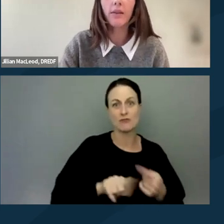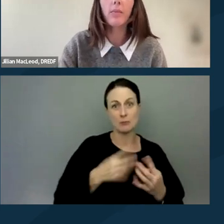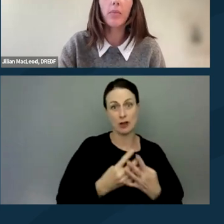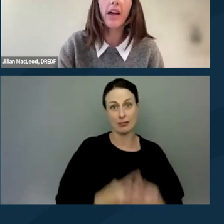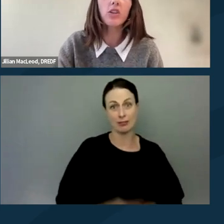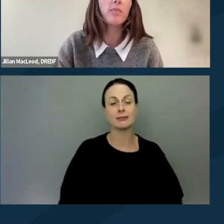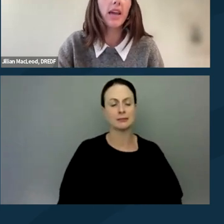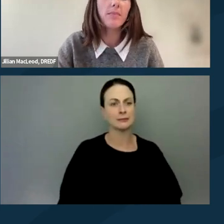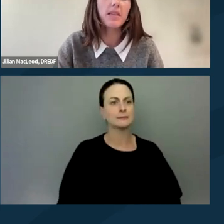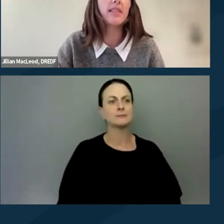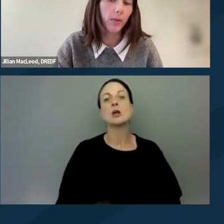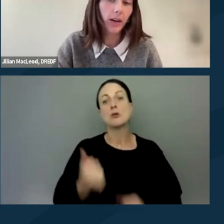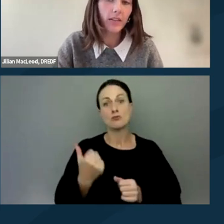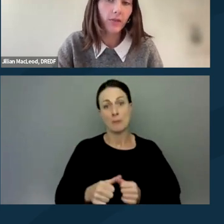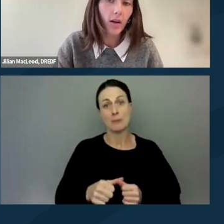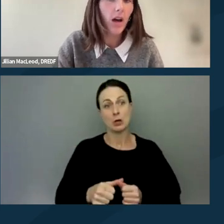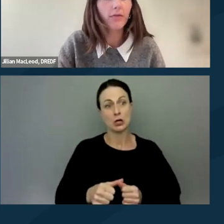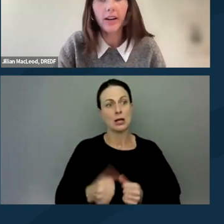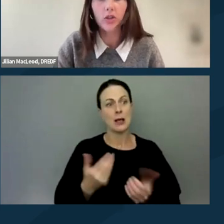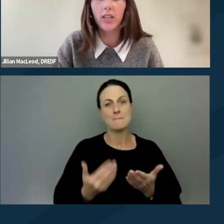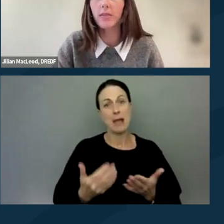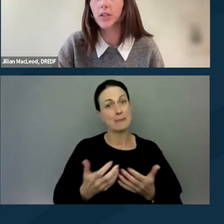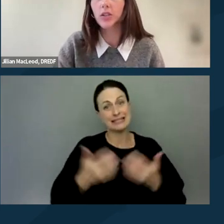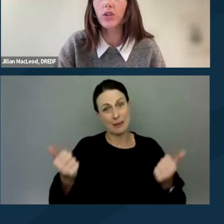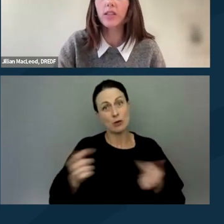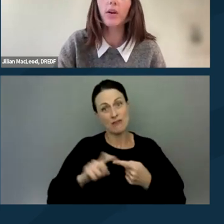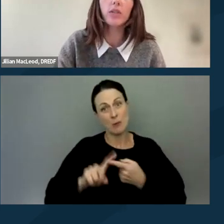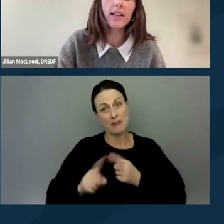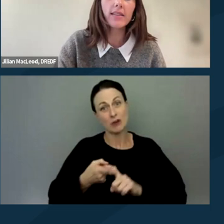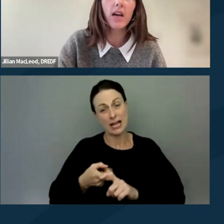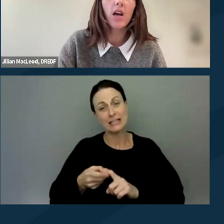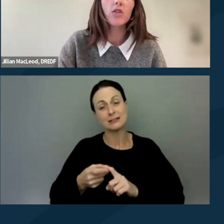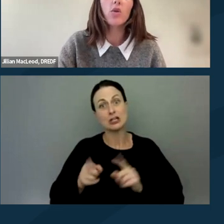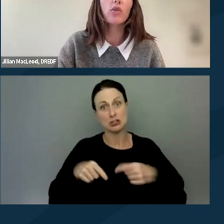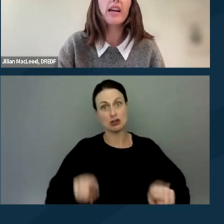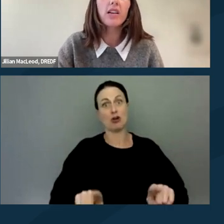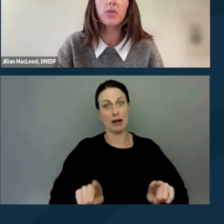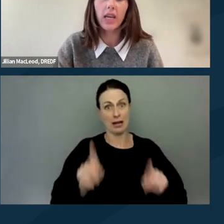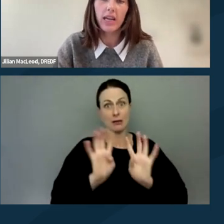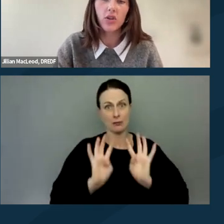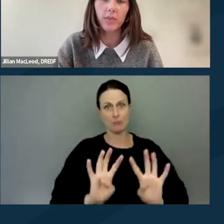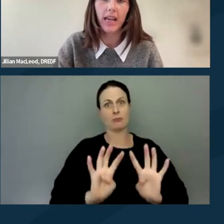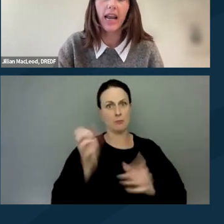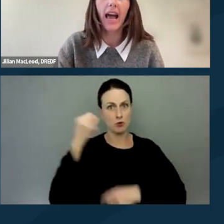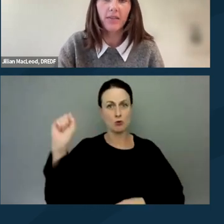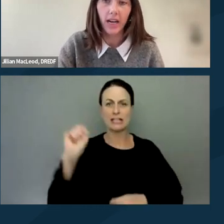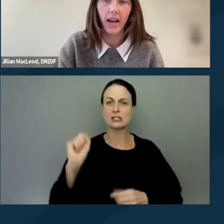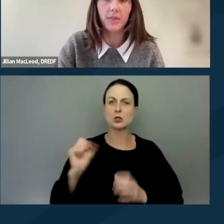And remember that you may be separated from a friend or trusted person during the protest, so create a communication plan ahead of time